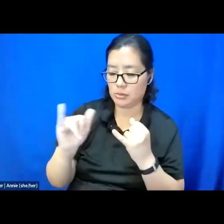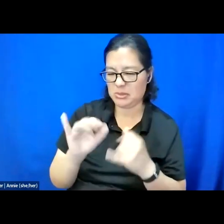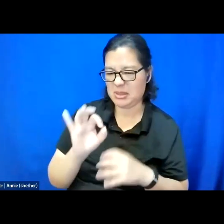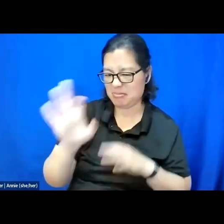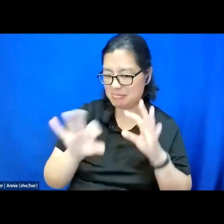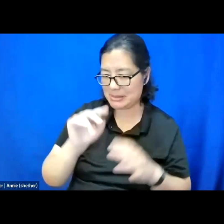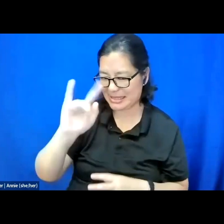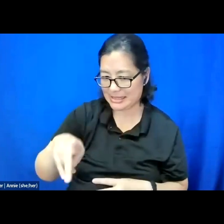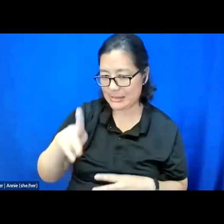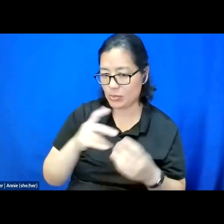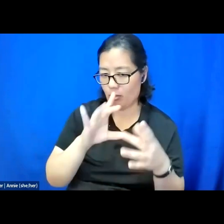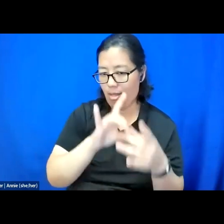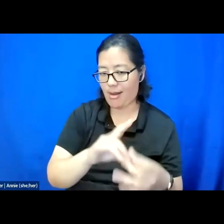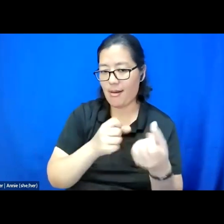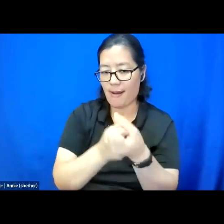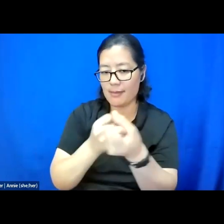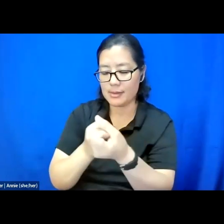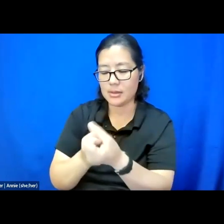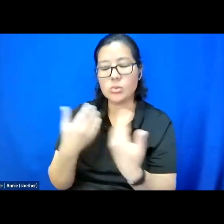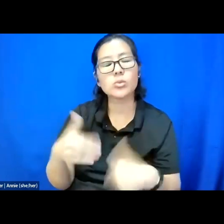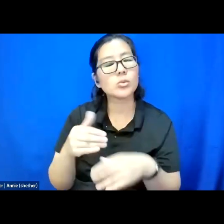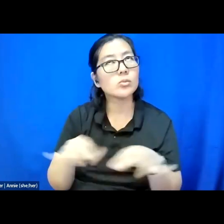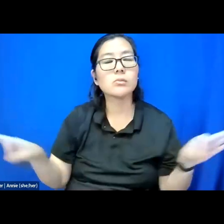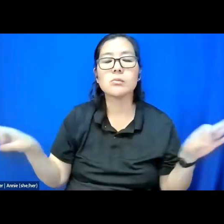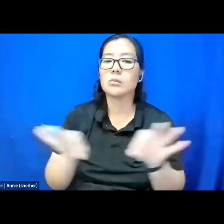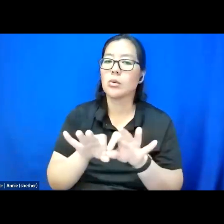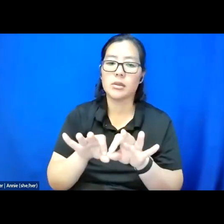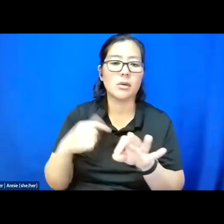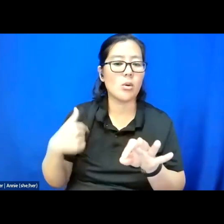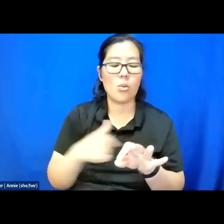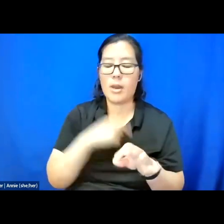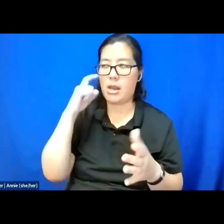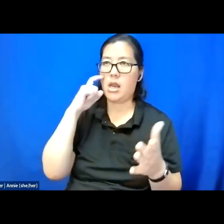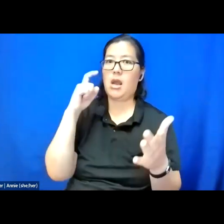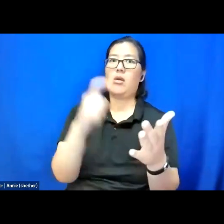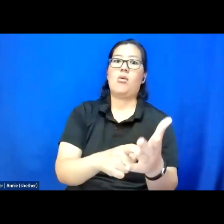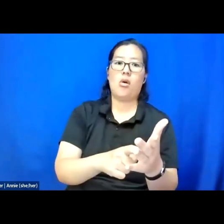because I think it is incredibly important that we acknowledge that in the space of advocacy,